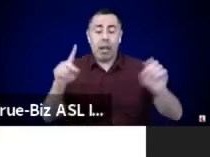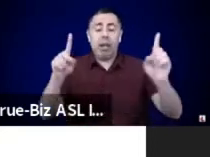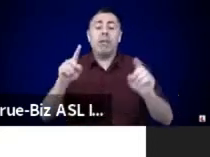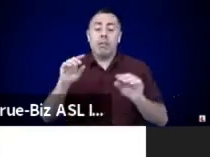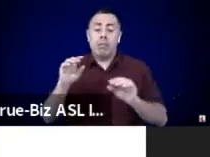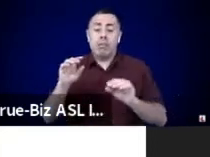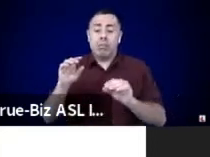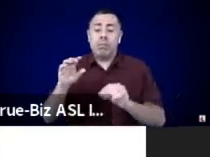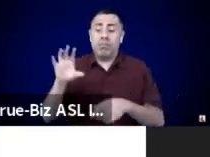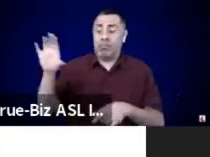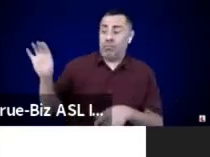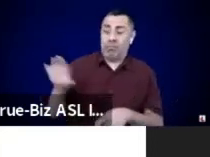Mix around.